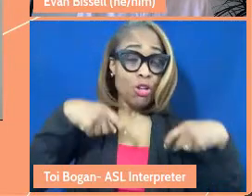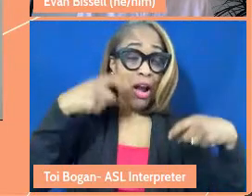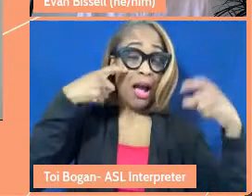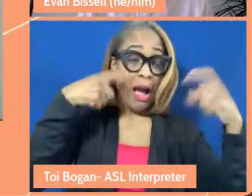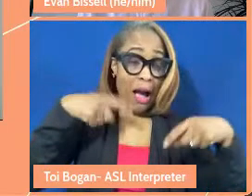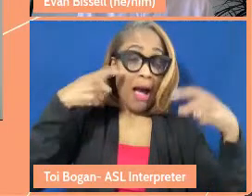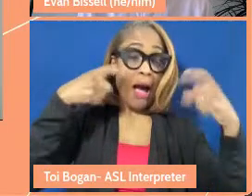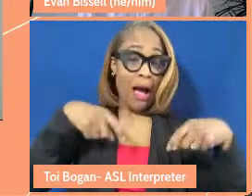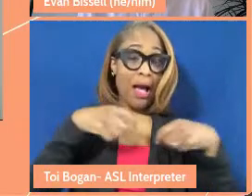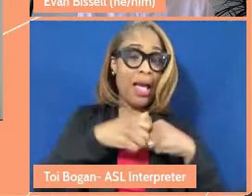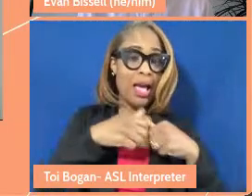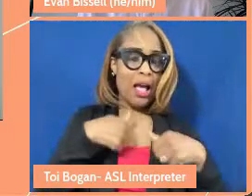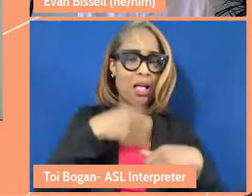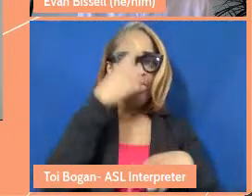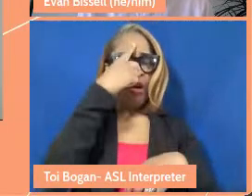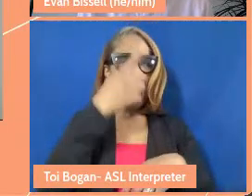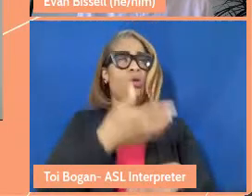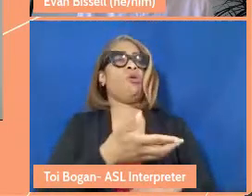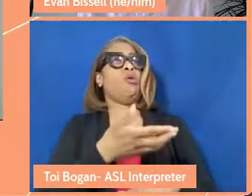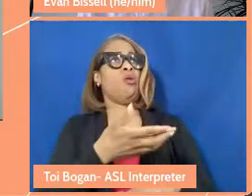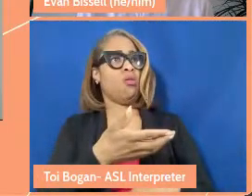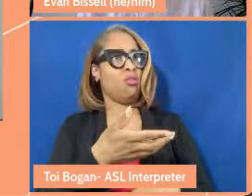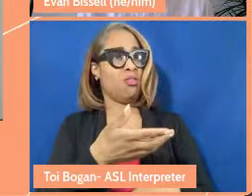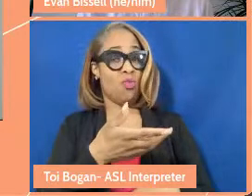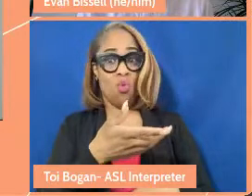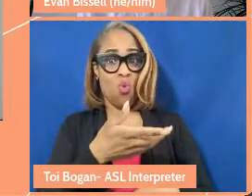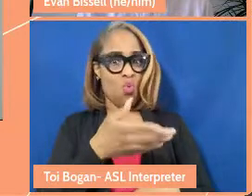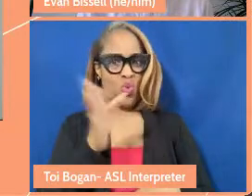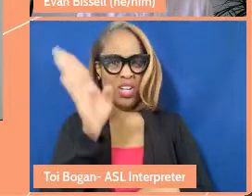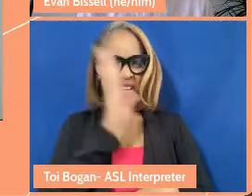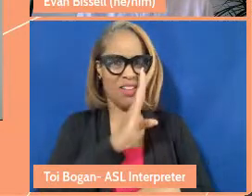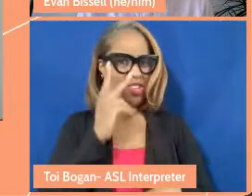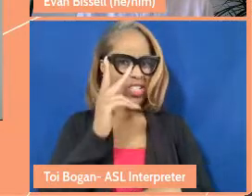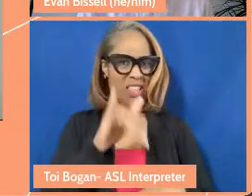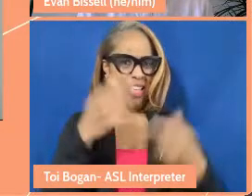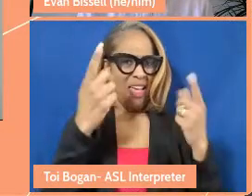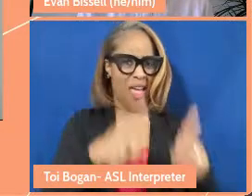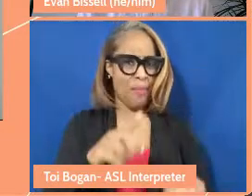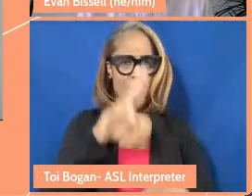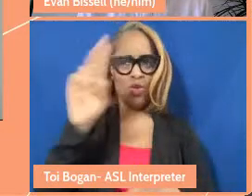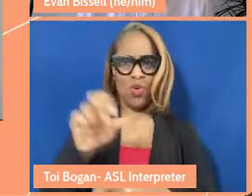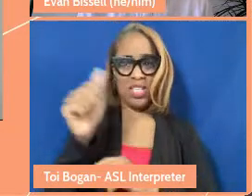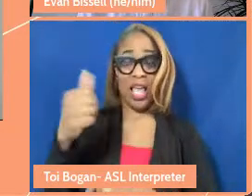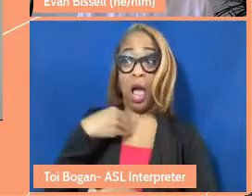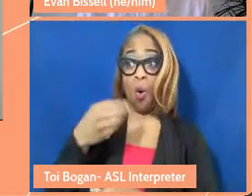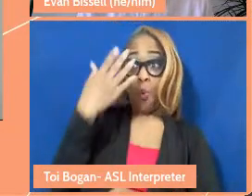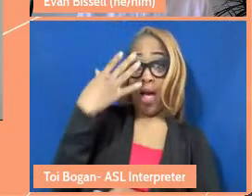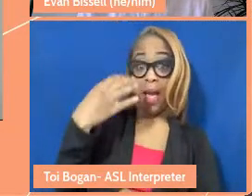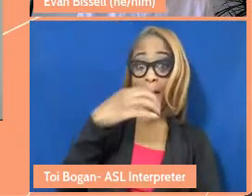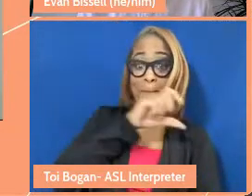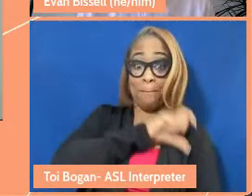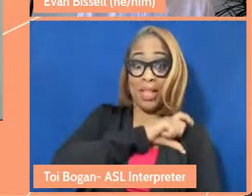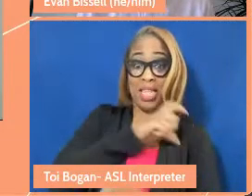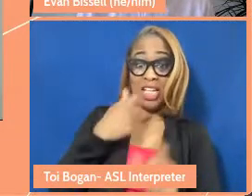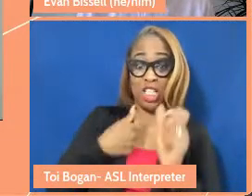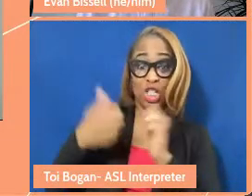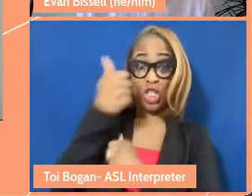And I was thinking, "You would never see that in the United States," a white police chief crying over the killing of a young black girl.